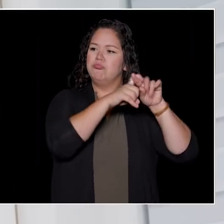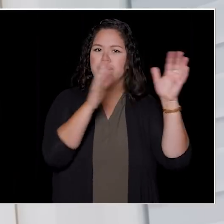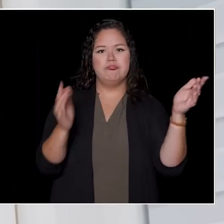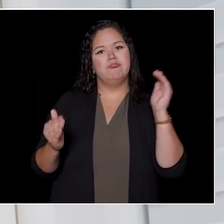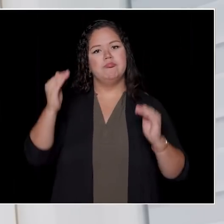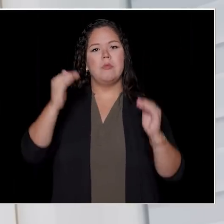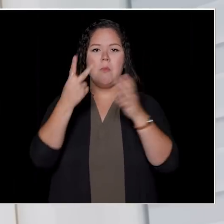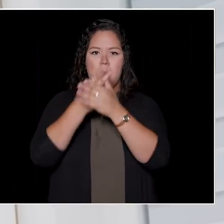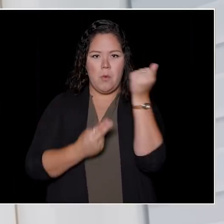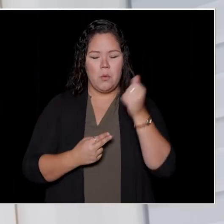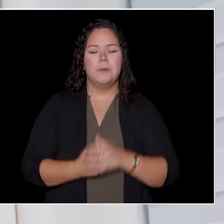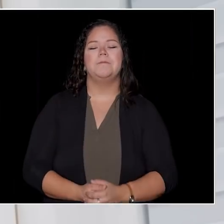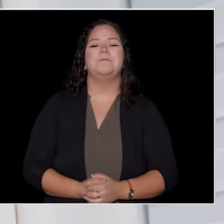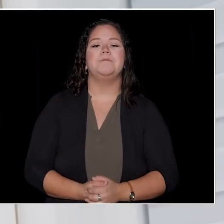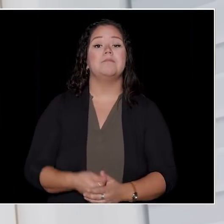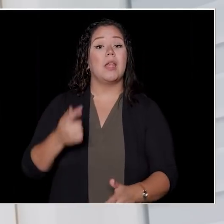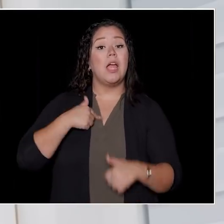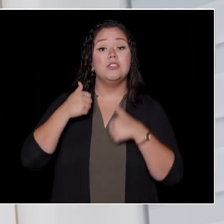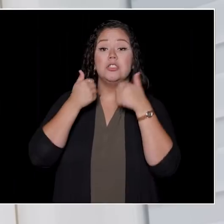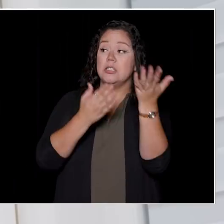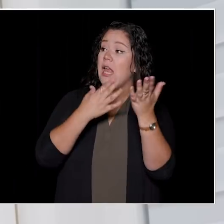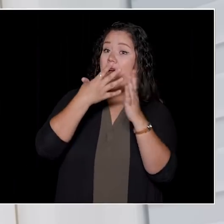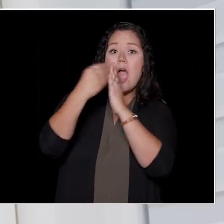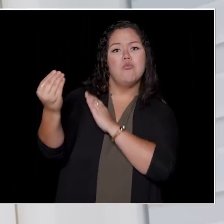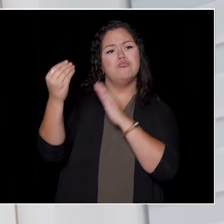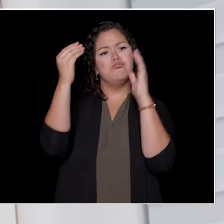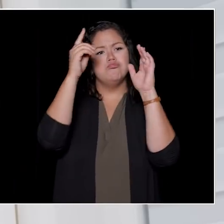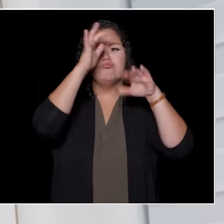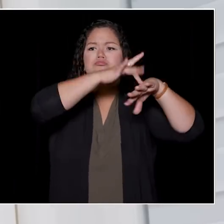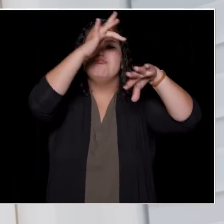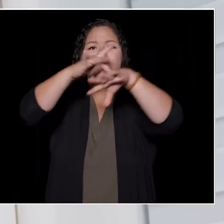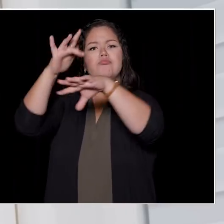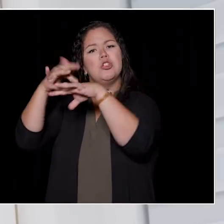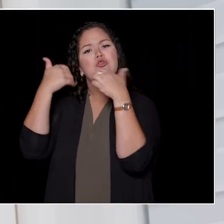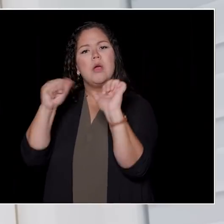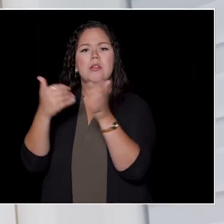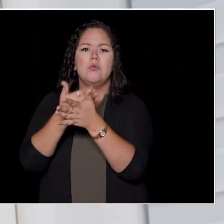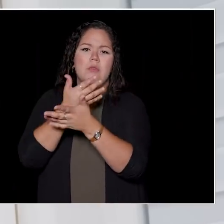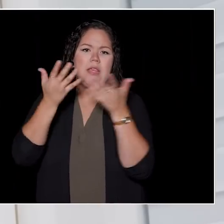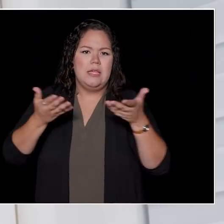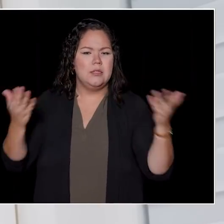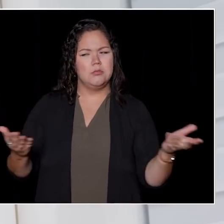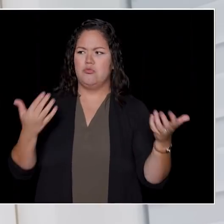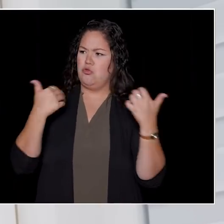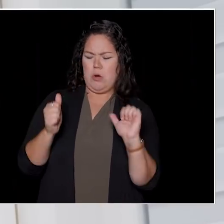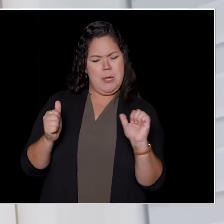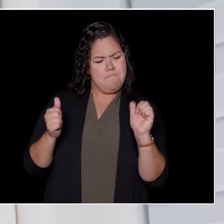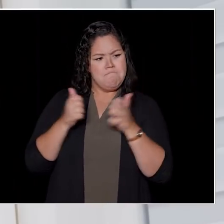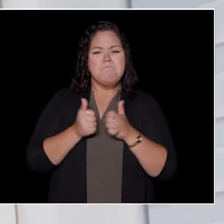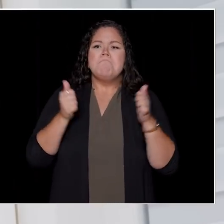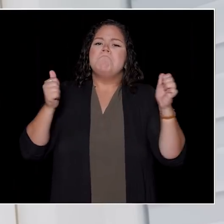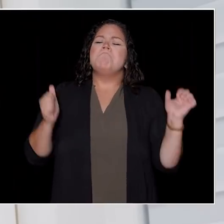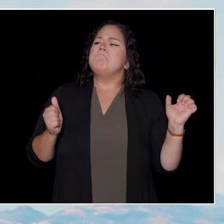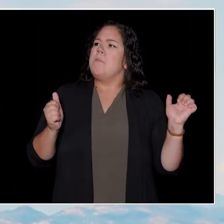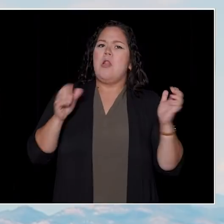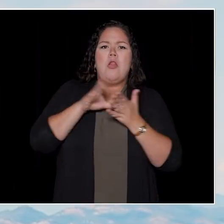to go out and try new things. Be vulnerable and open up yourself to new experiences and build your self-awareness.